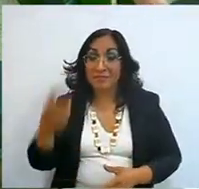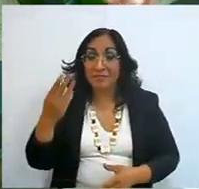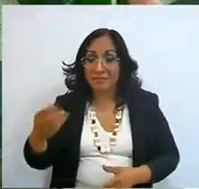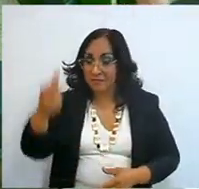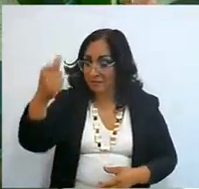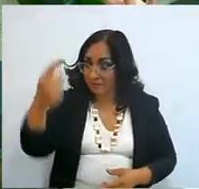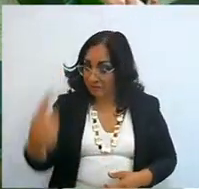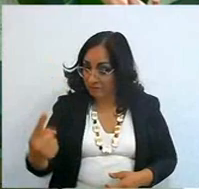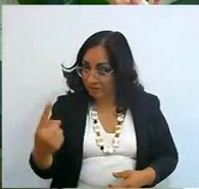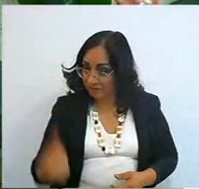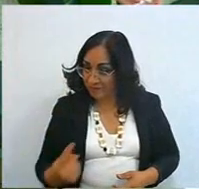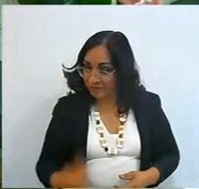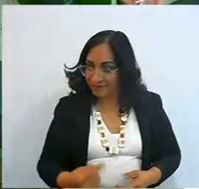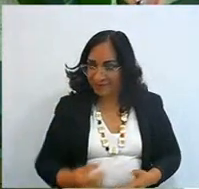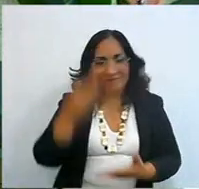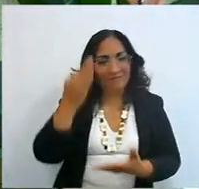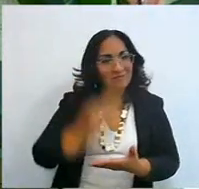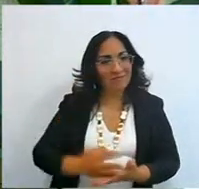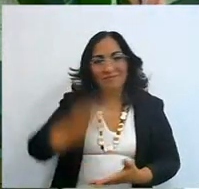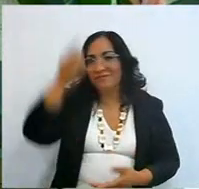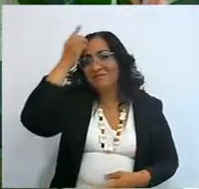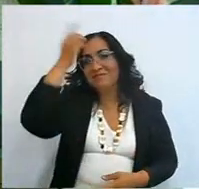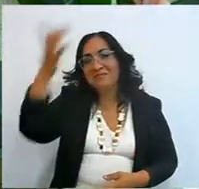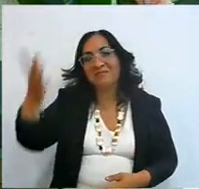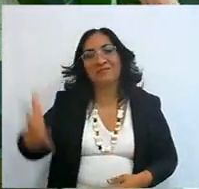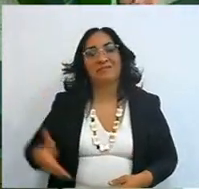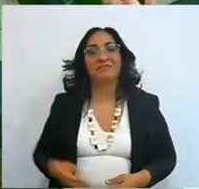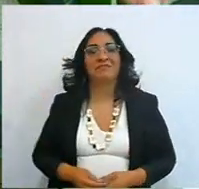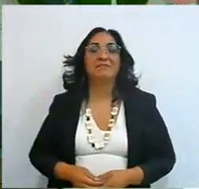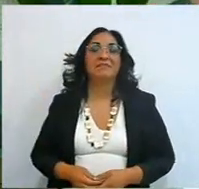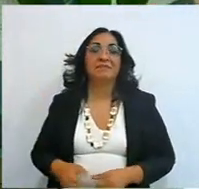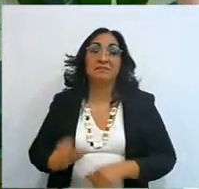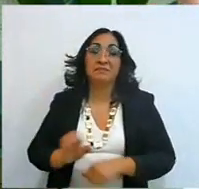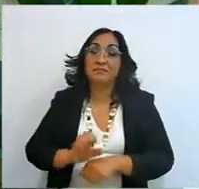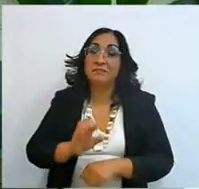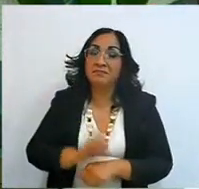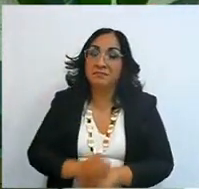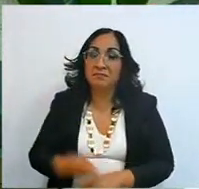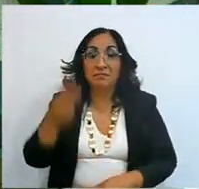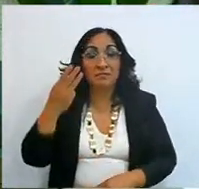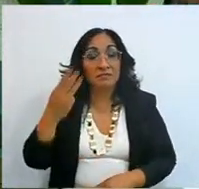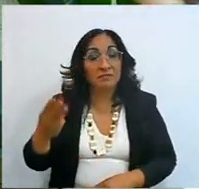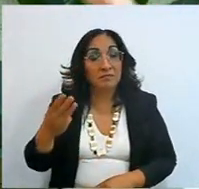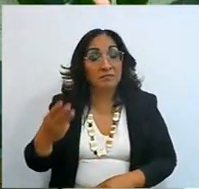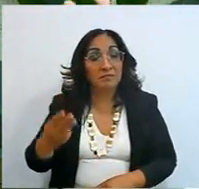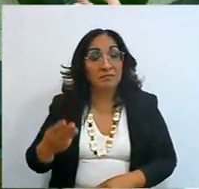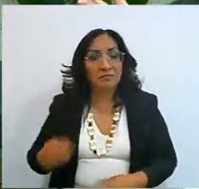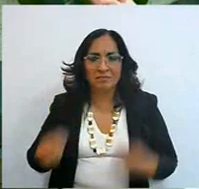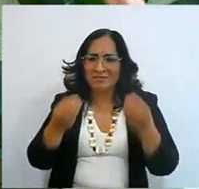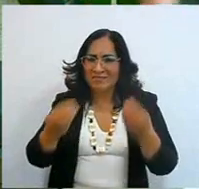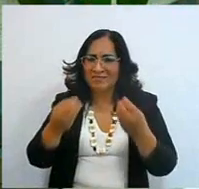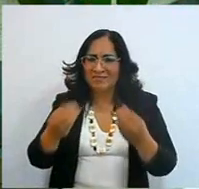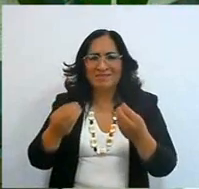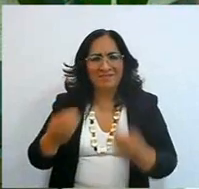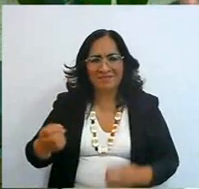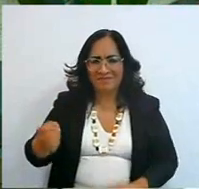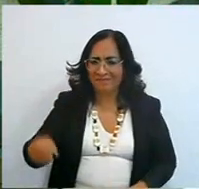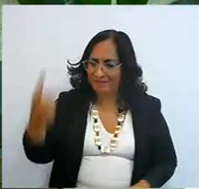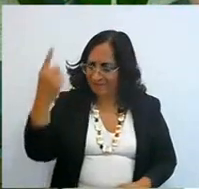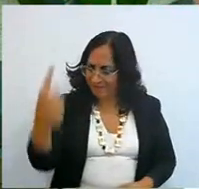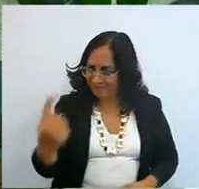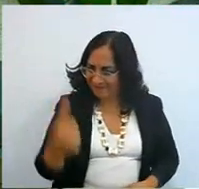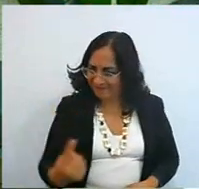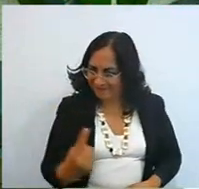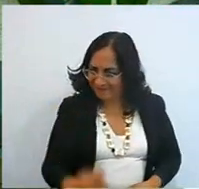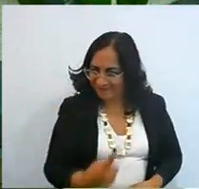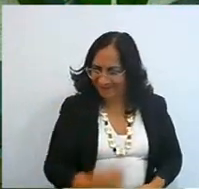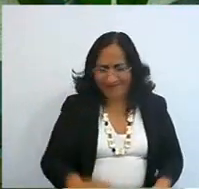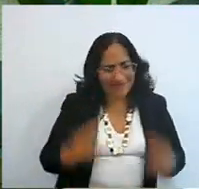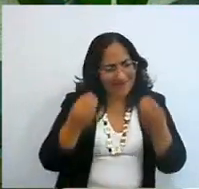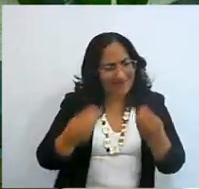only God's, then, four thousand generations, thousands of generations are blessed,